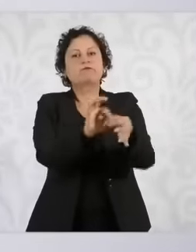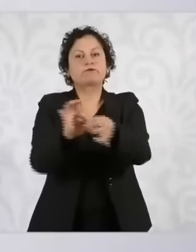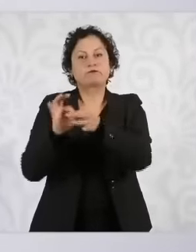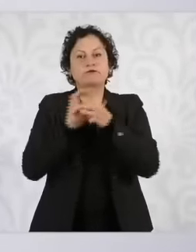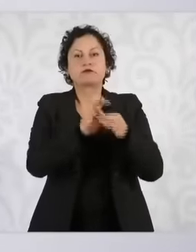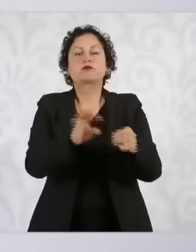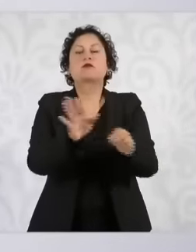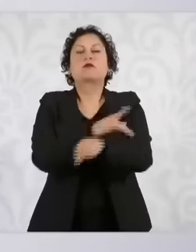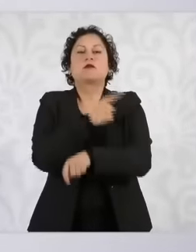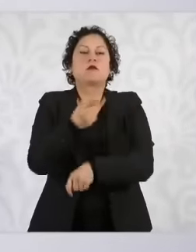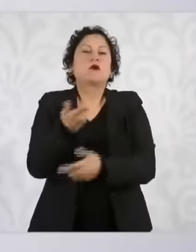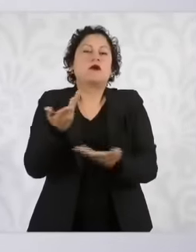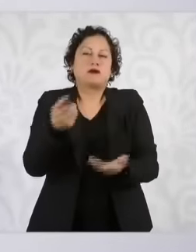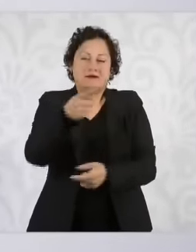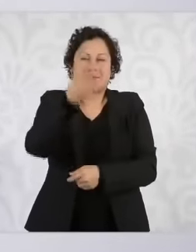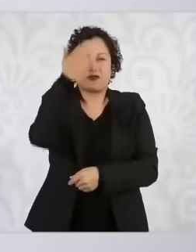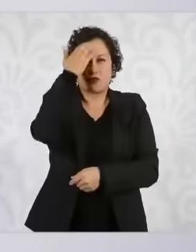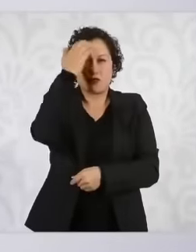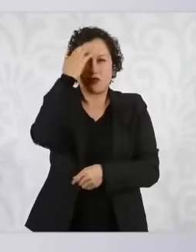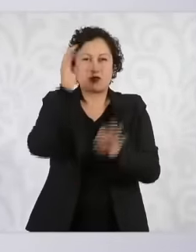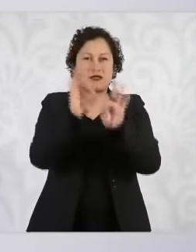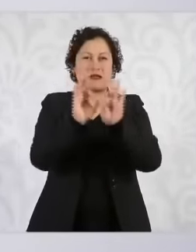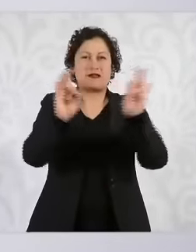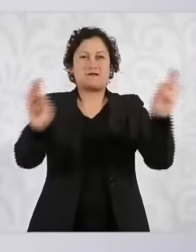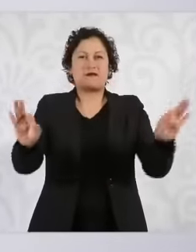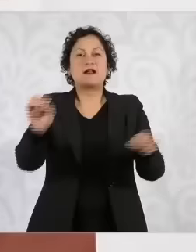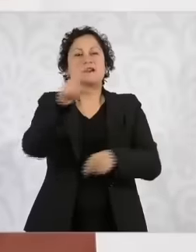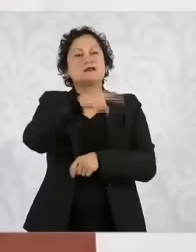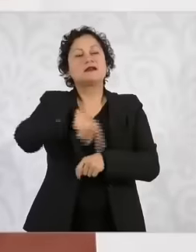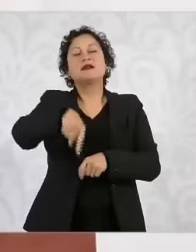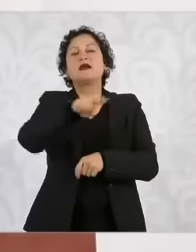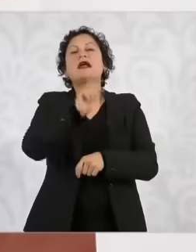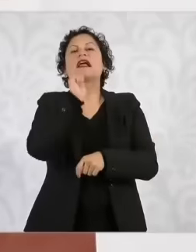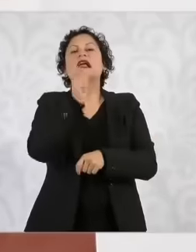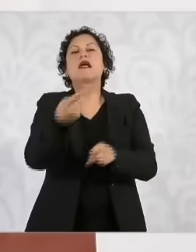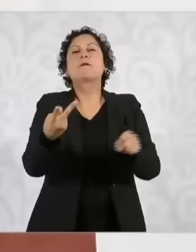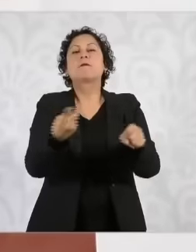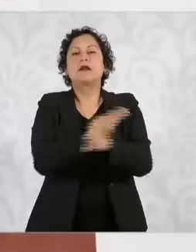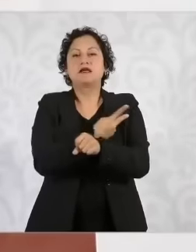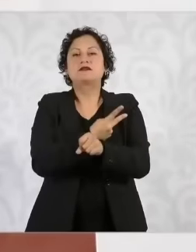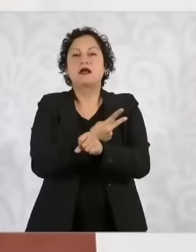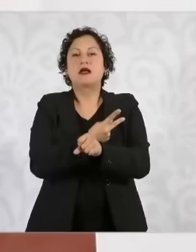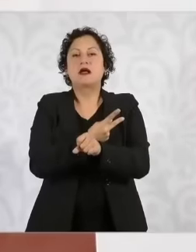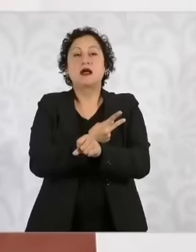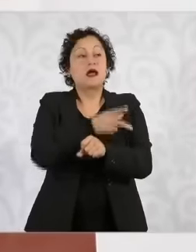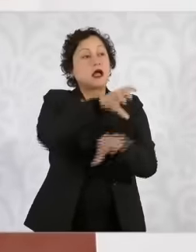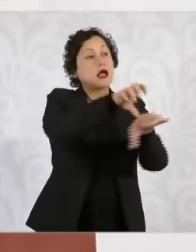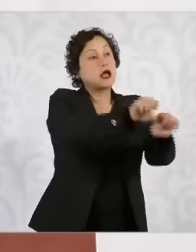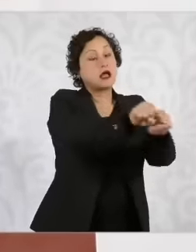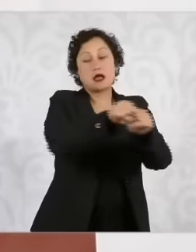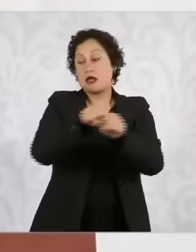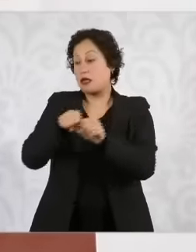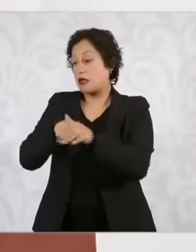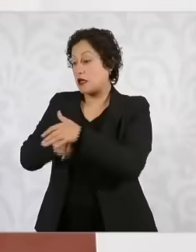revolving door in which a criminal is detained and leaves a few days later also has to do